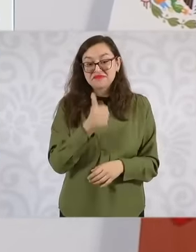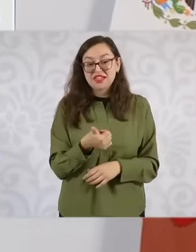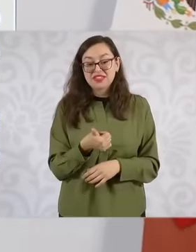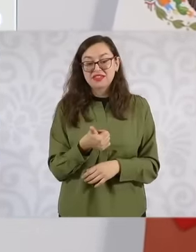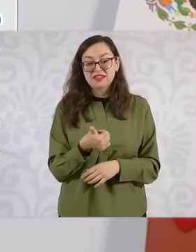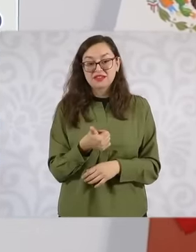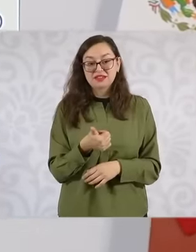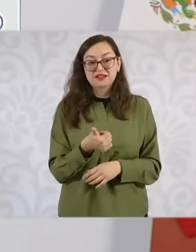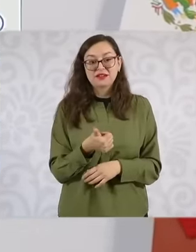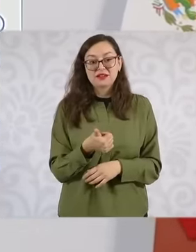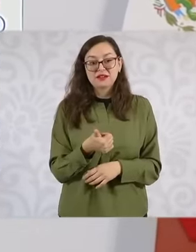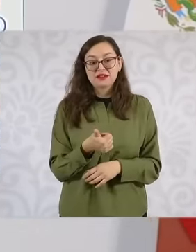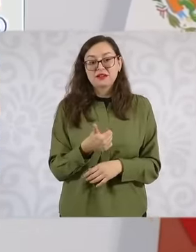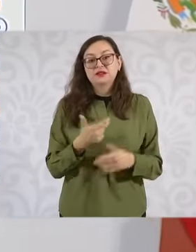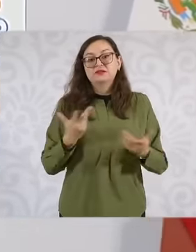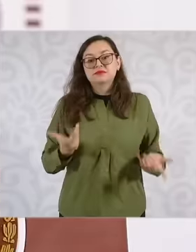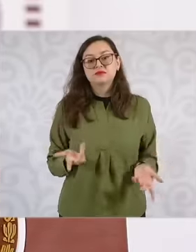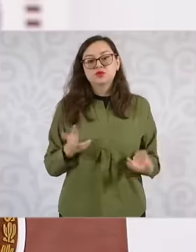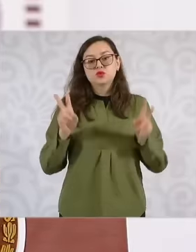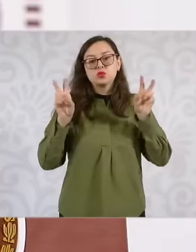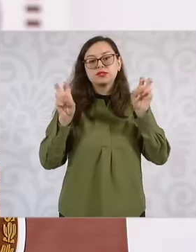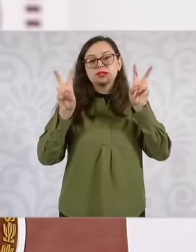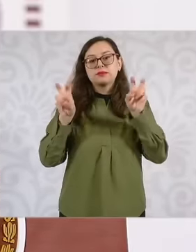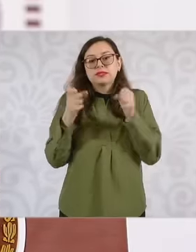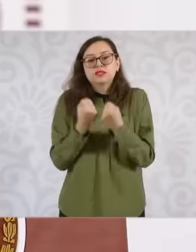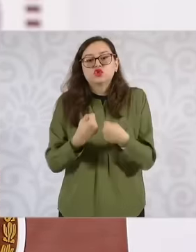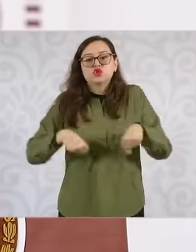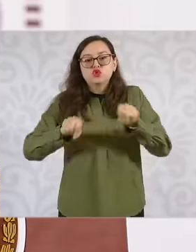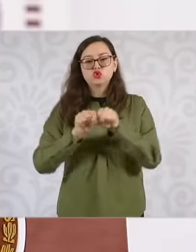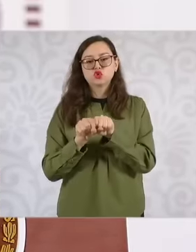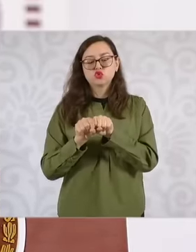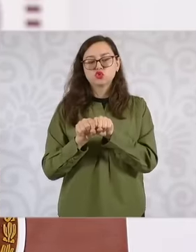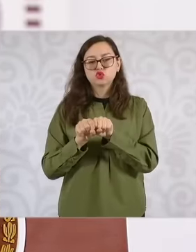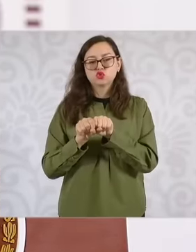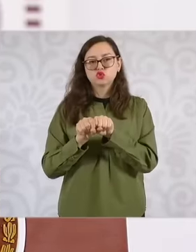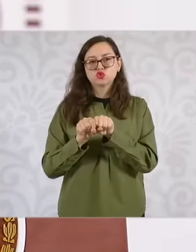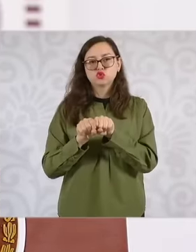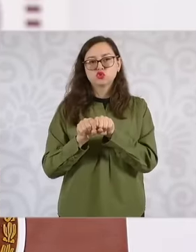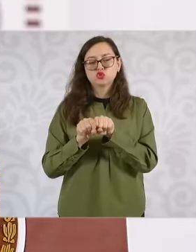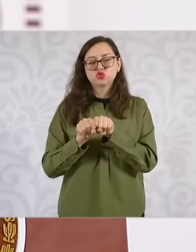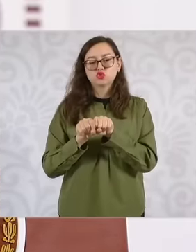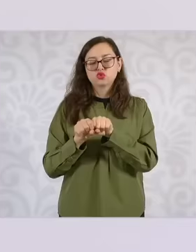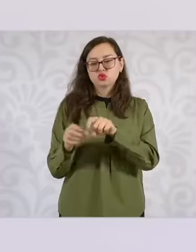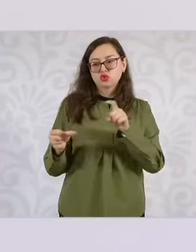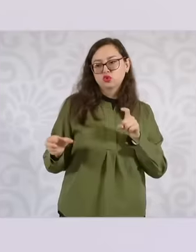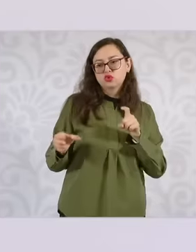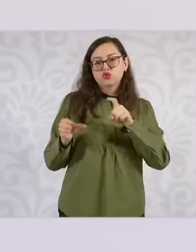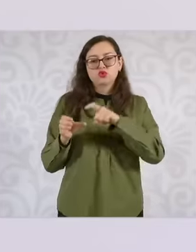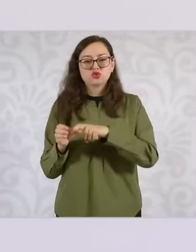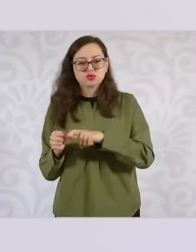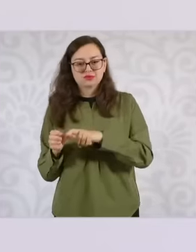are hired as partners of the company. In reality, they are not partners because there is no